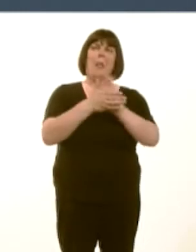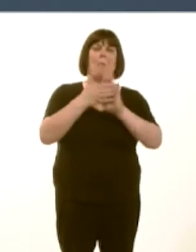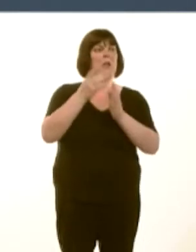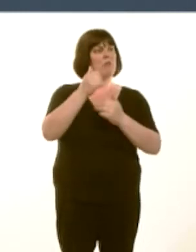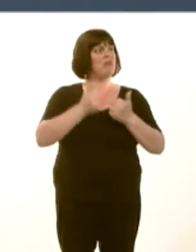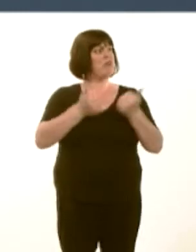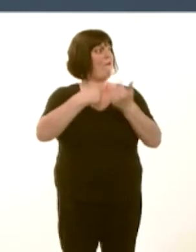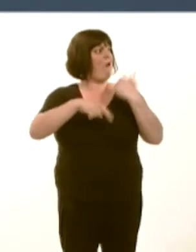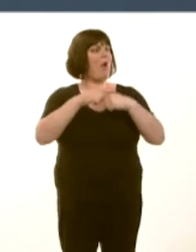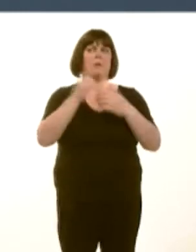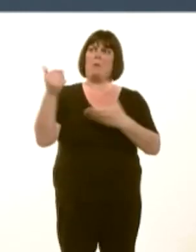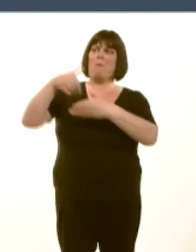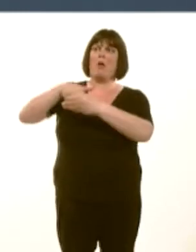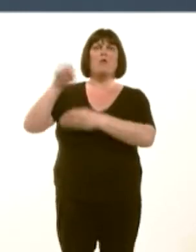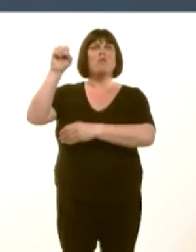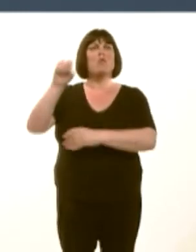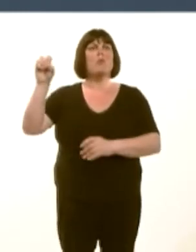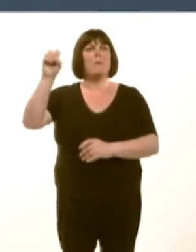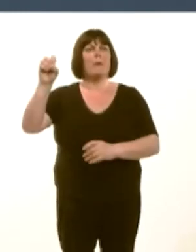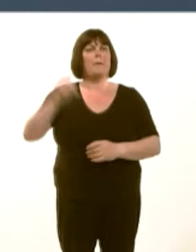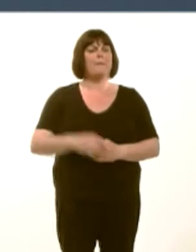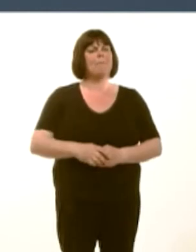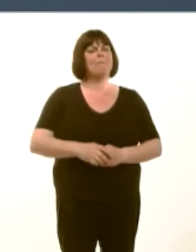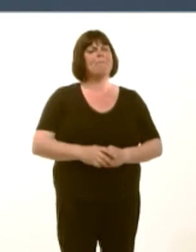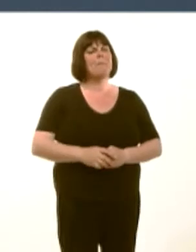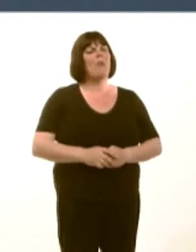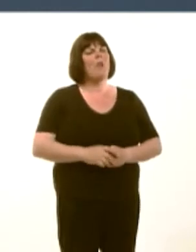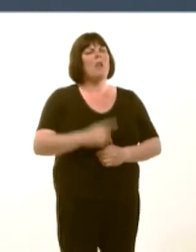Do you agree with me, First Minister, that the false suggestion that has appeared in